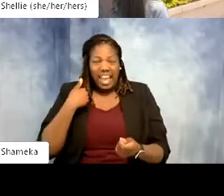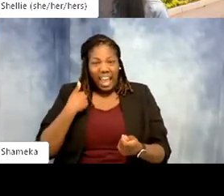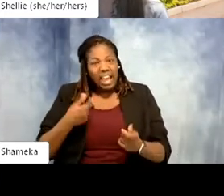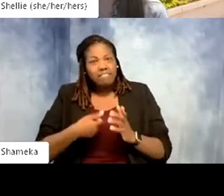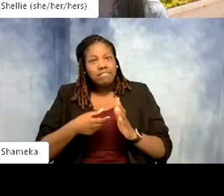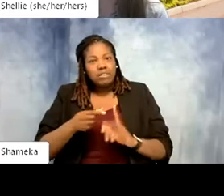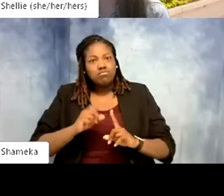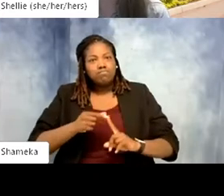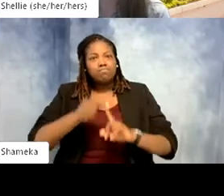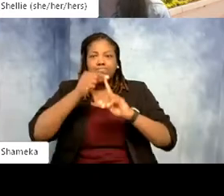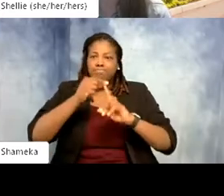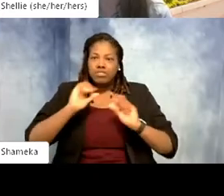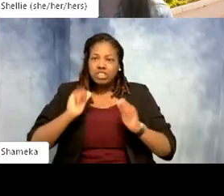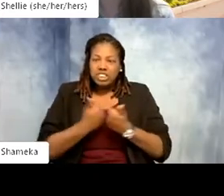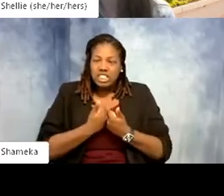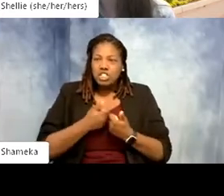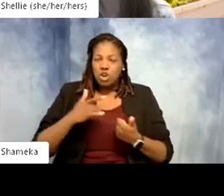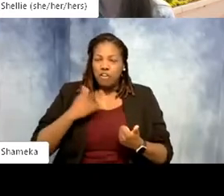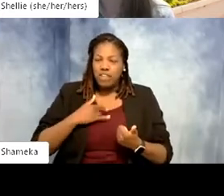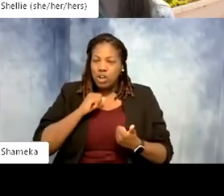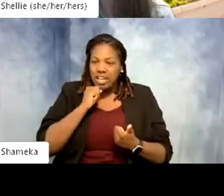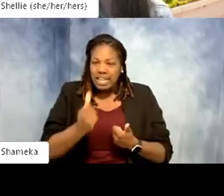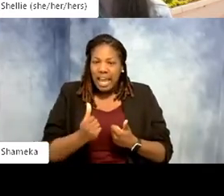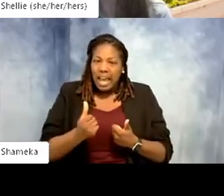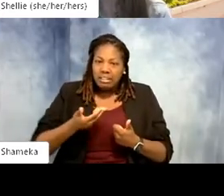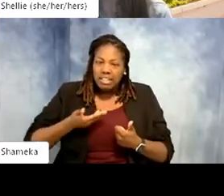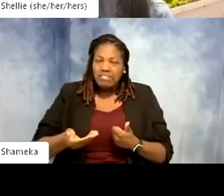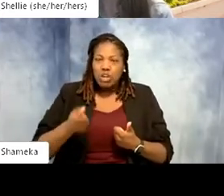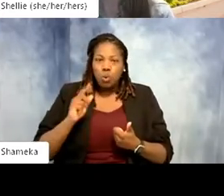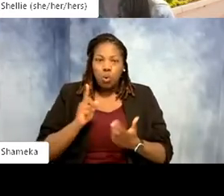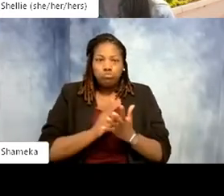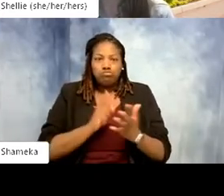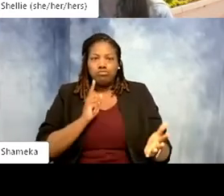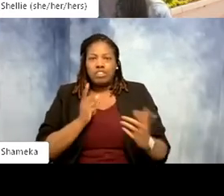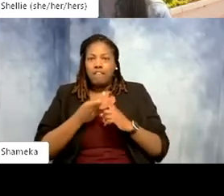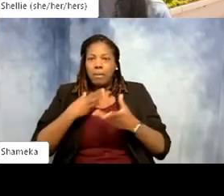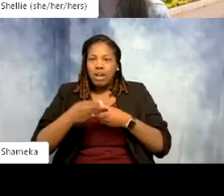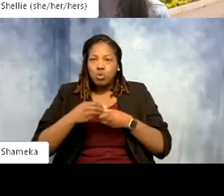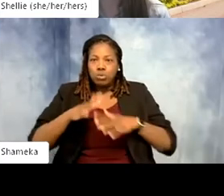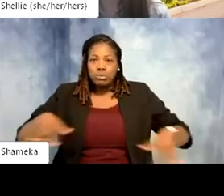themselves not welcomed or excluded from outdoor spaces. As a white woman in the zoo field, I